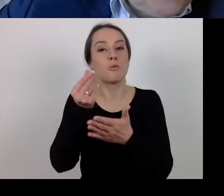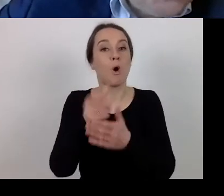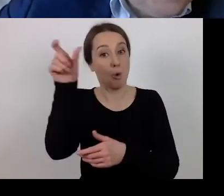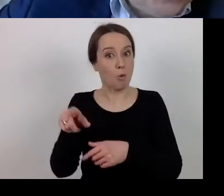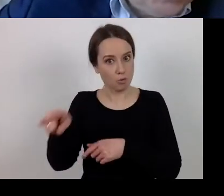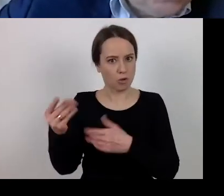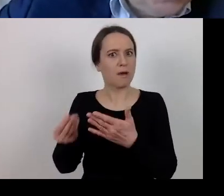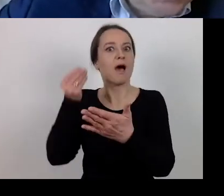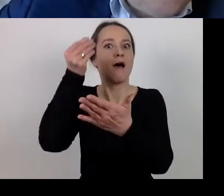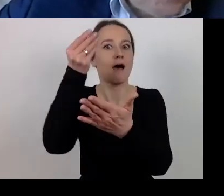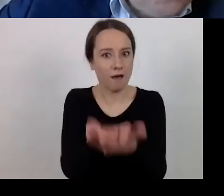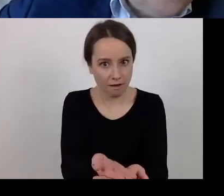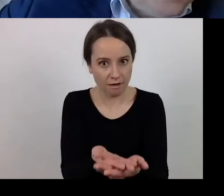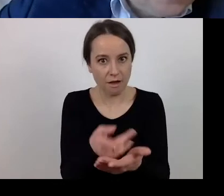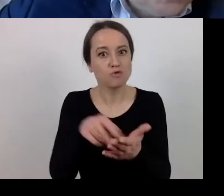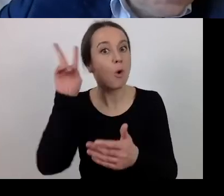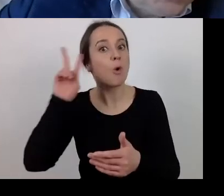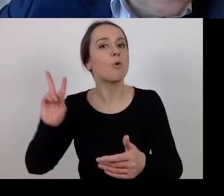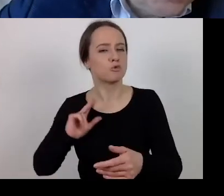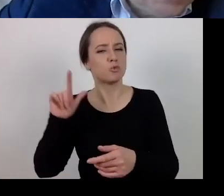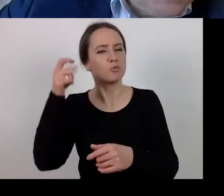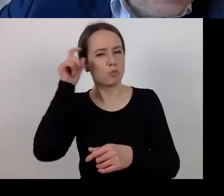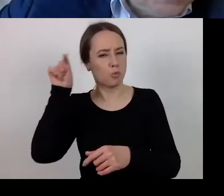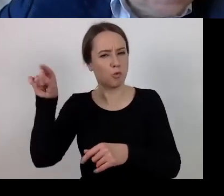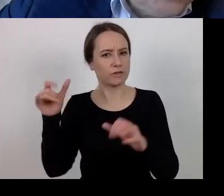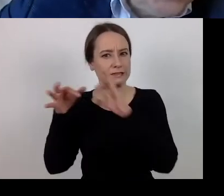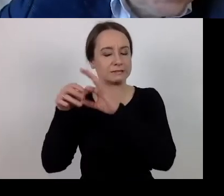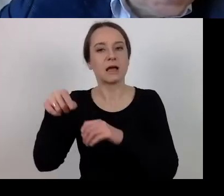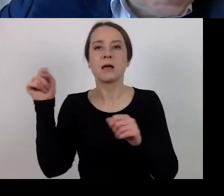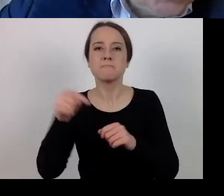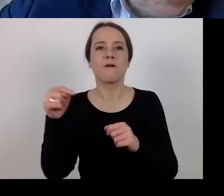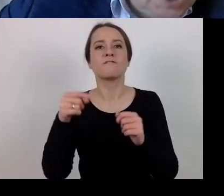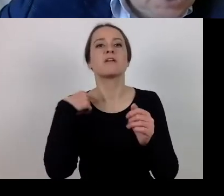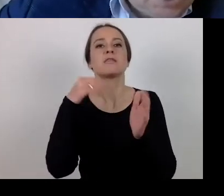the competent institution should register in the SL 2014 system.